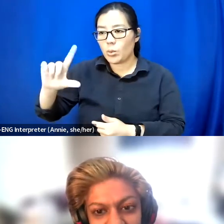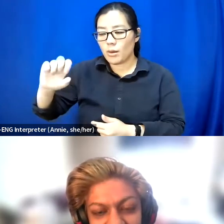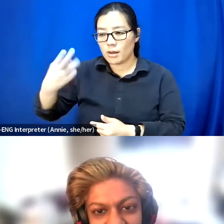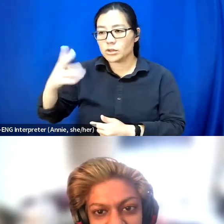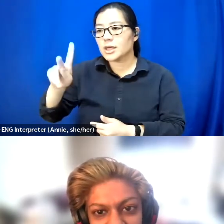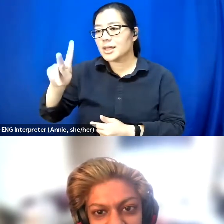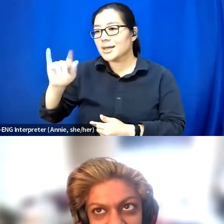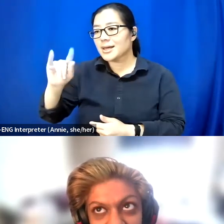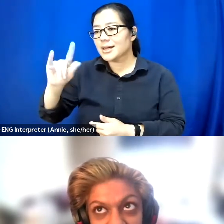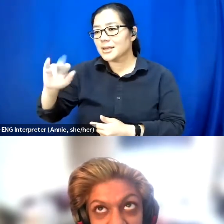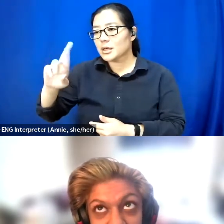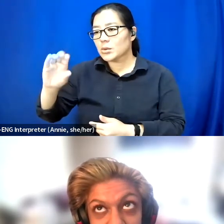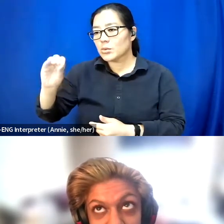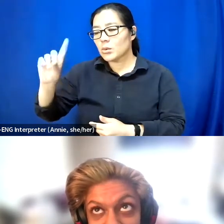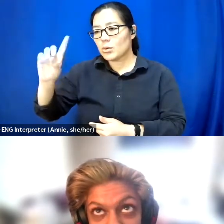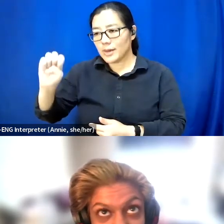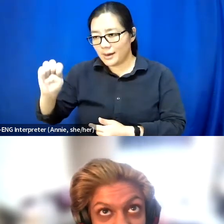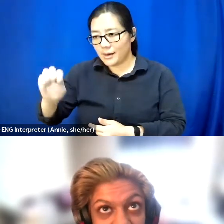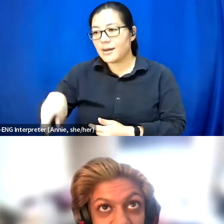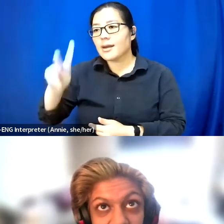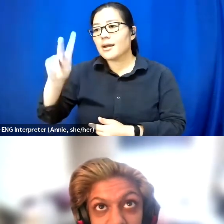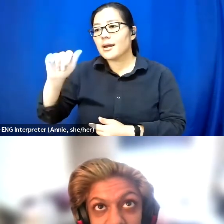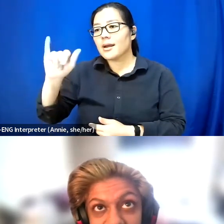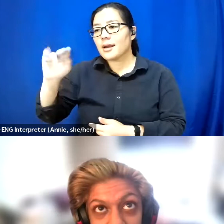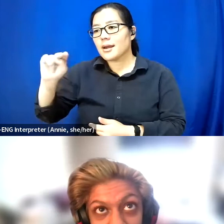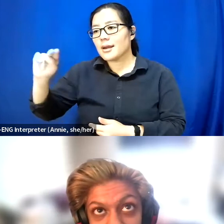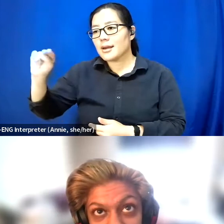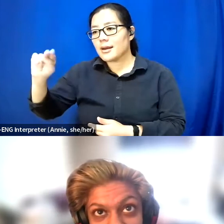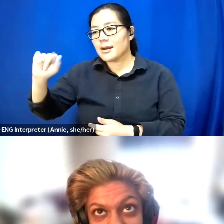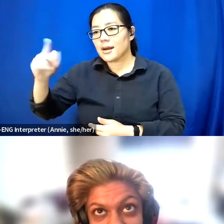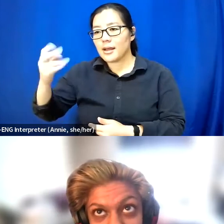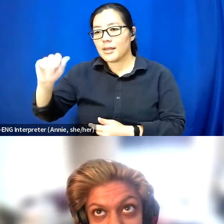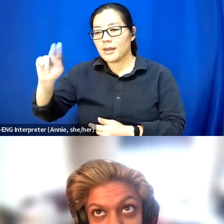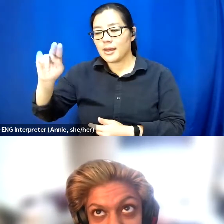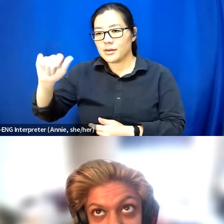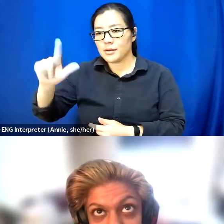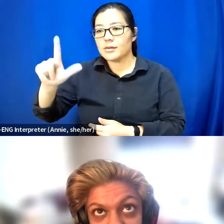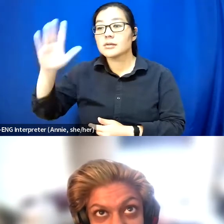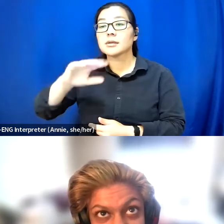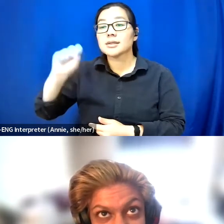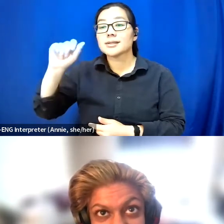Cain Nathaniel, Selema Punjani, Jenelle Anderson,